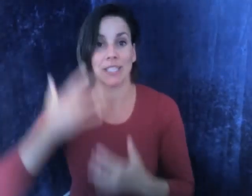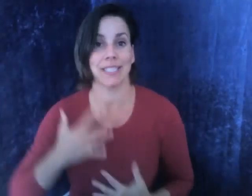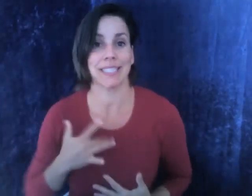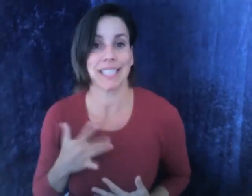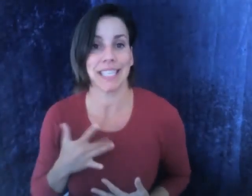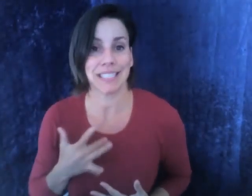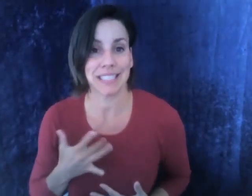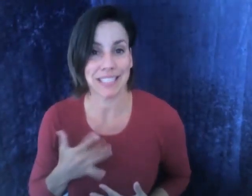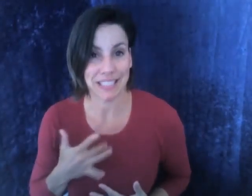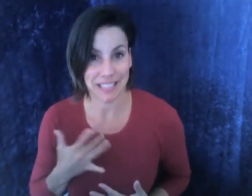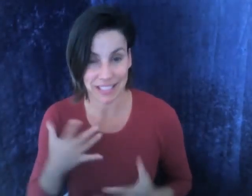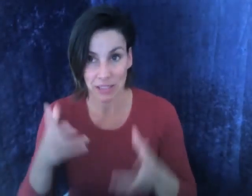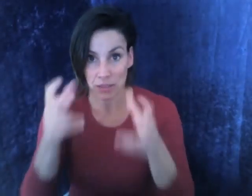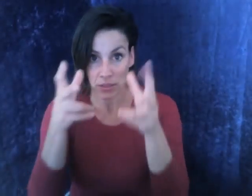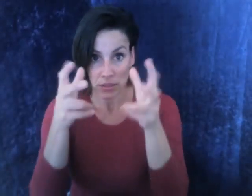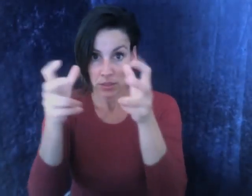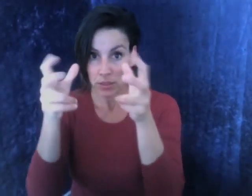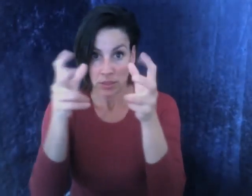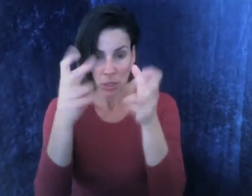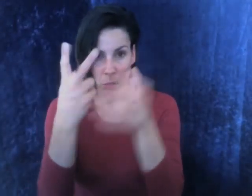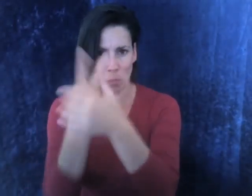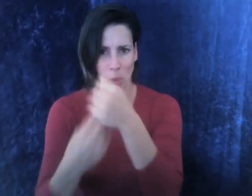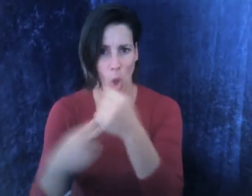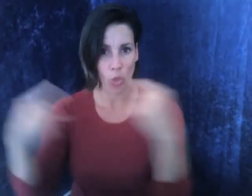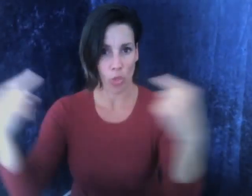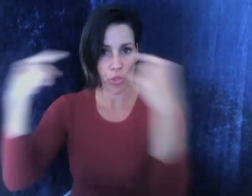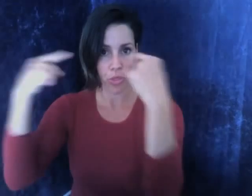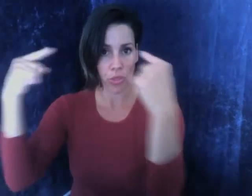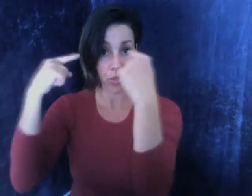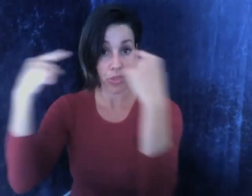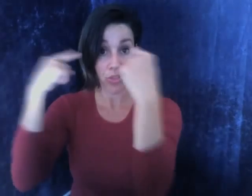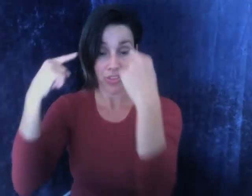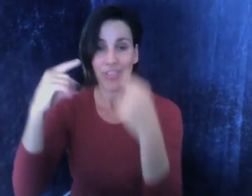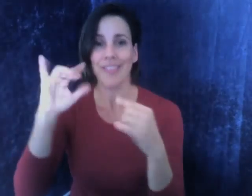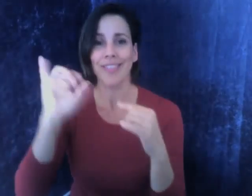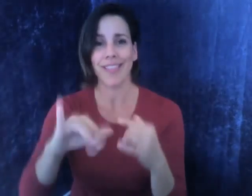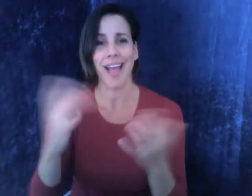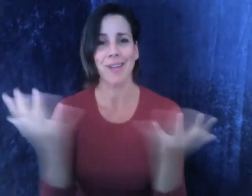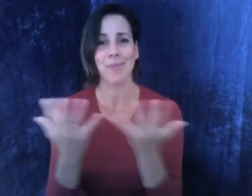meanwhile using their auditory sense at the same time.